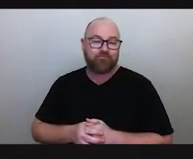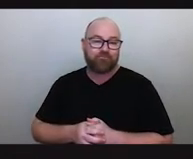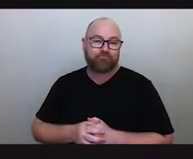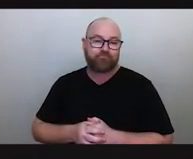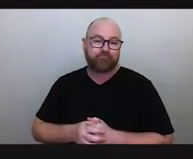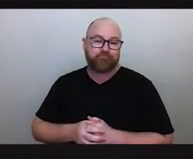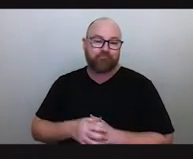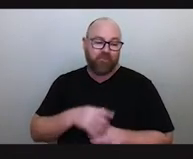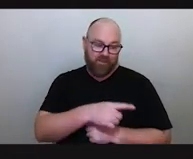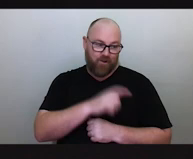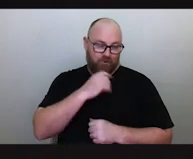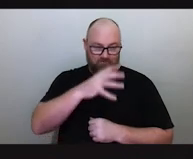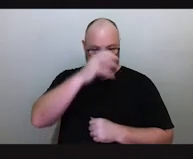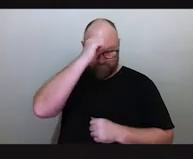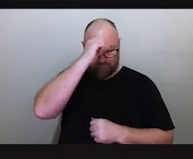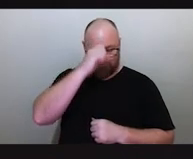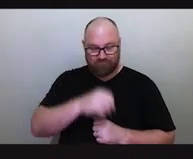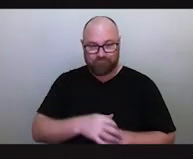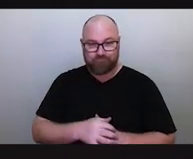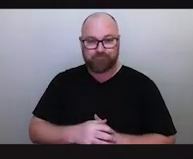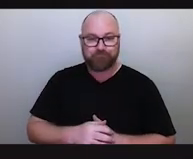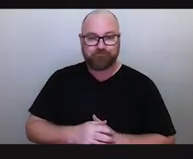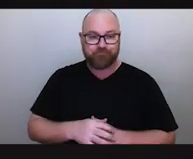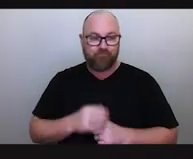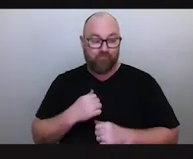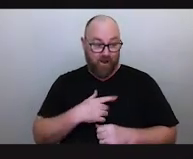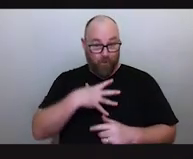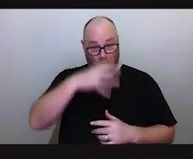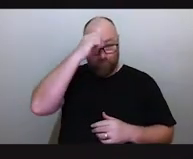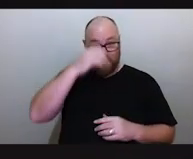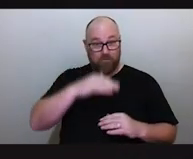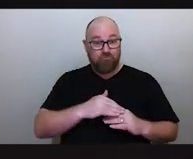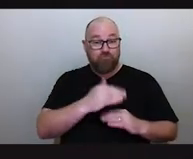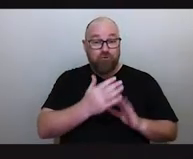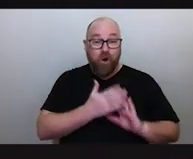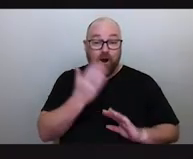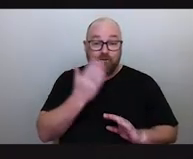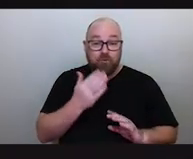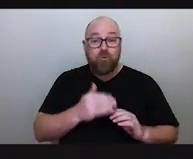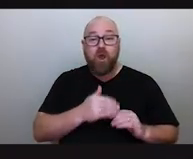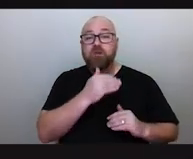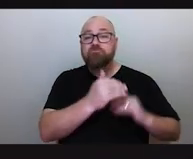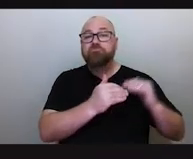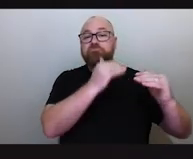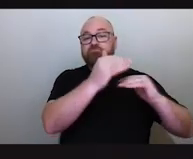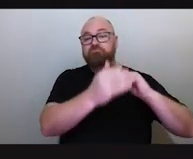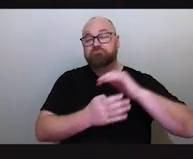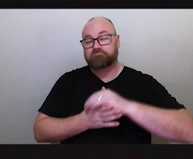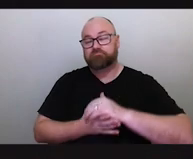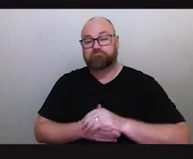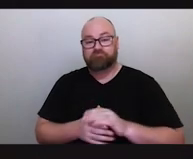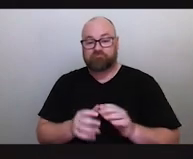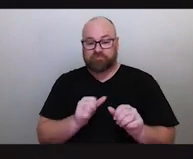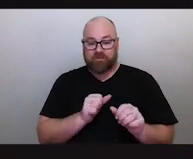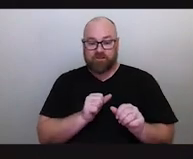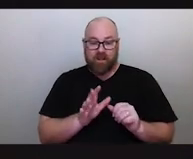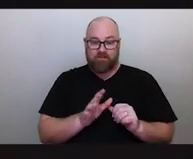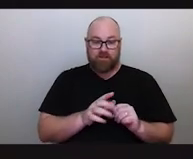well and truly into high school as well. So they are awesome. They're fantastic, and they are so smart.